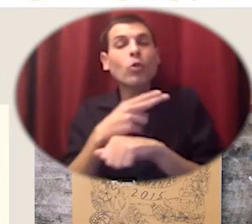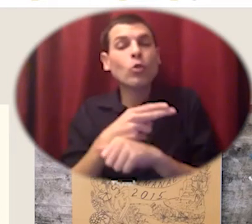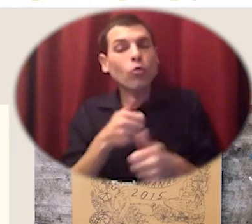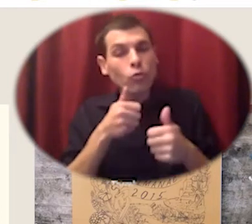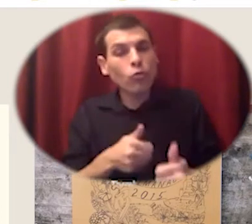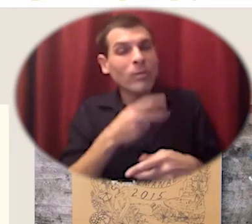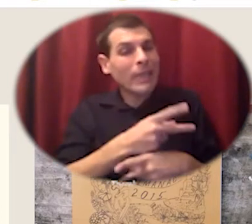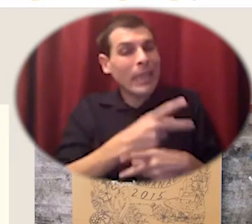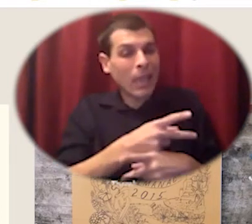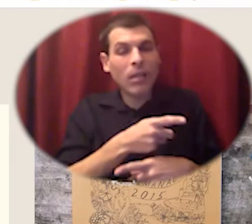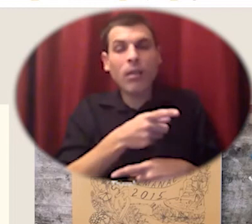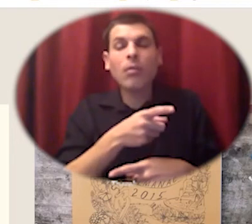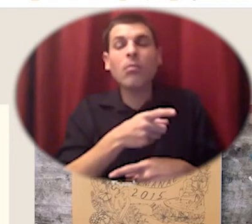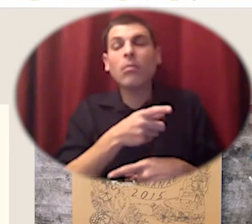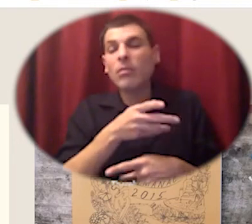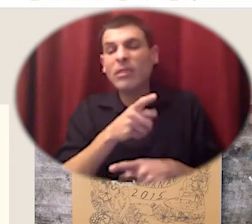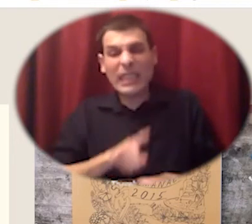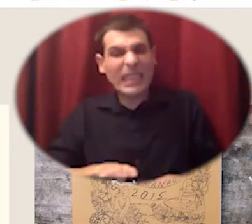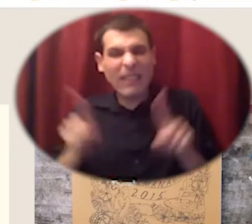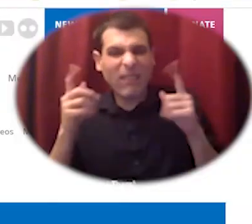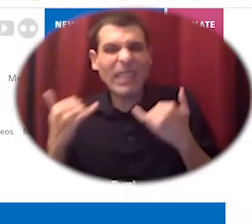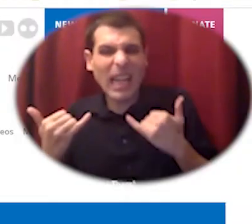years but much much farther back than that for folks who've lived in these dry